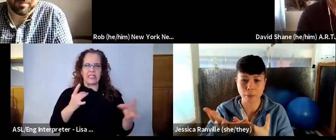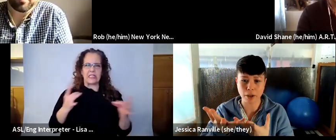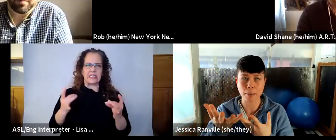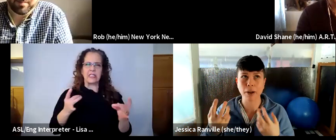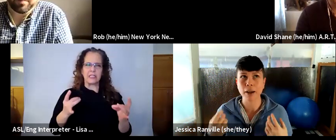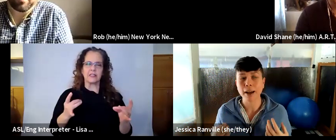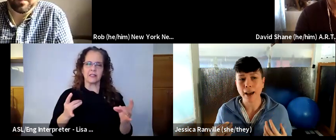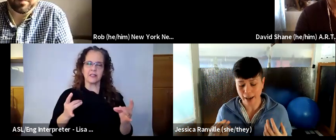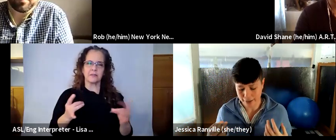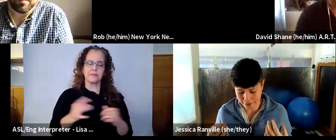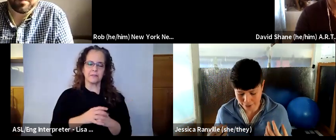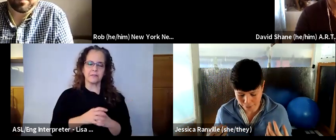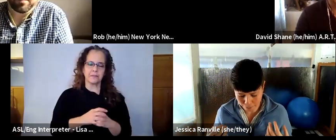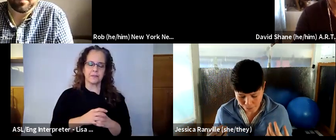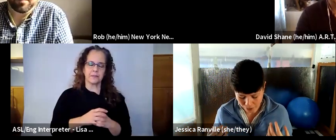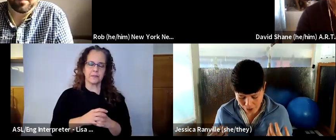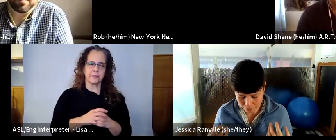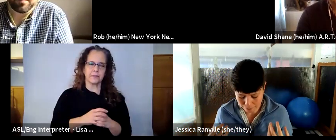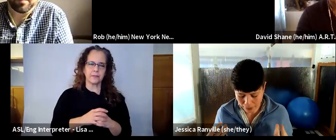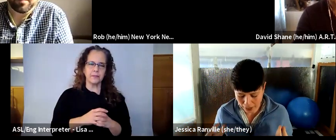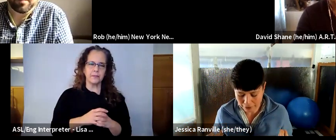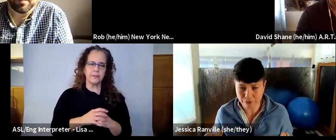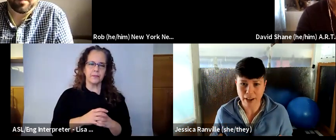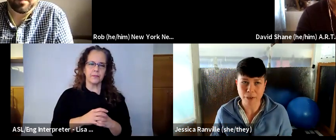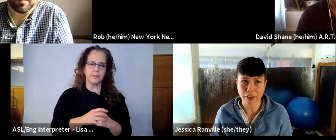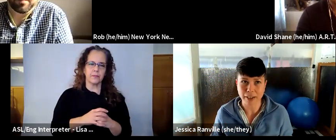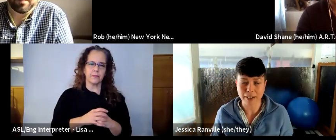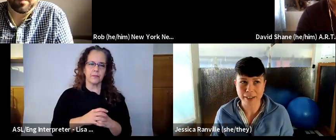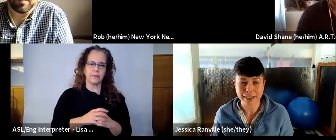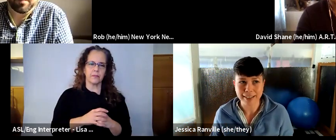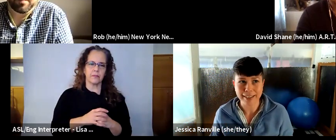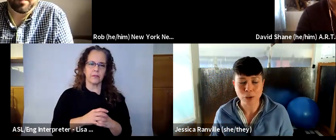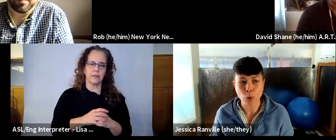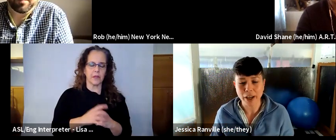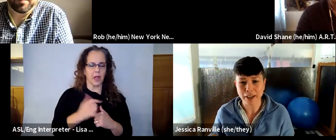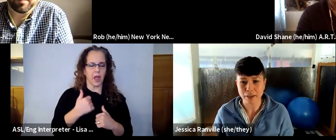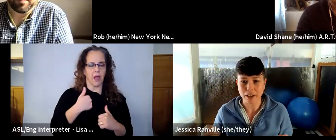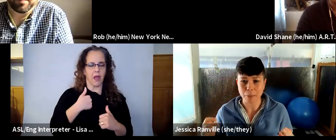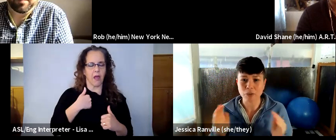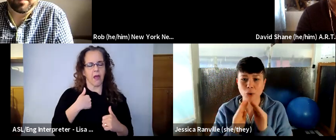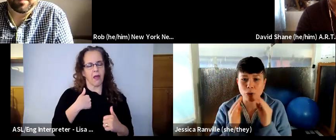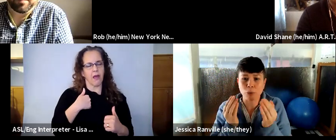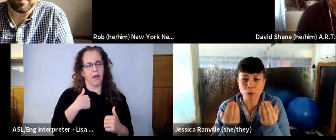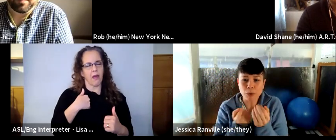comes up. And I have found that, in a way, even though their room